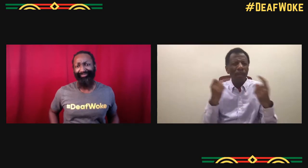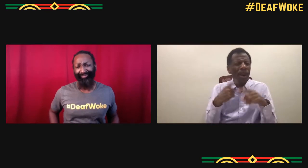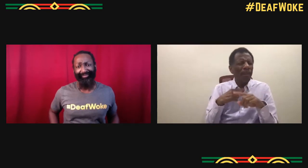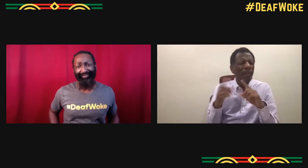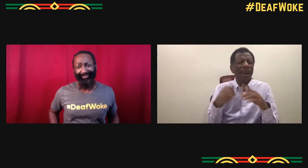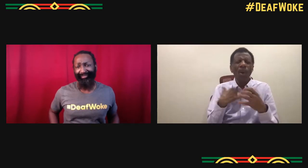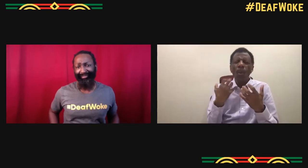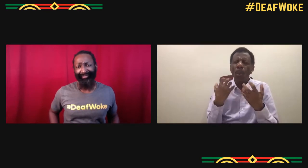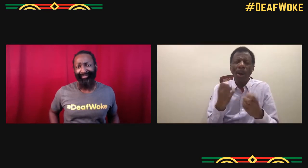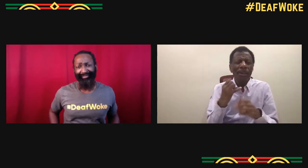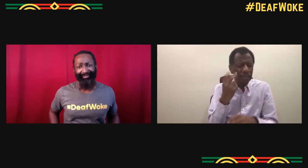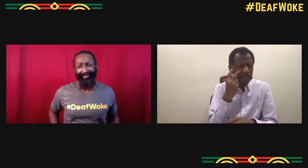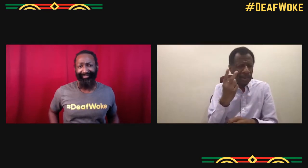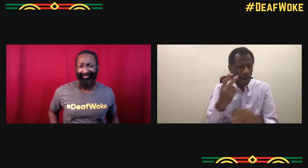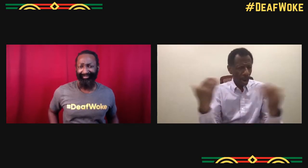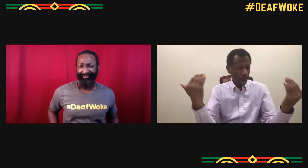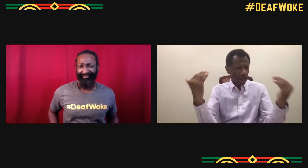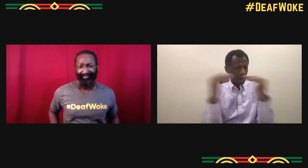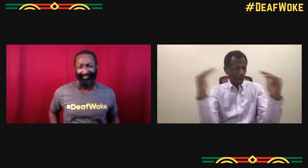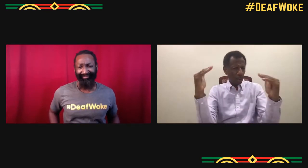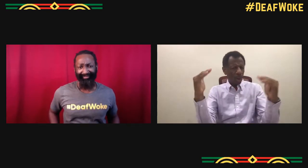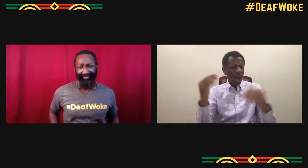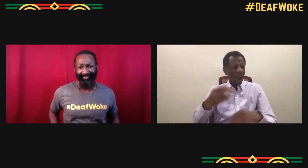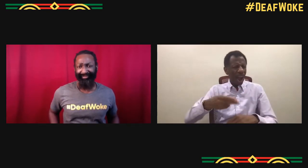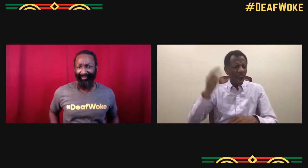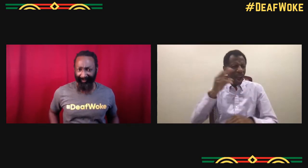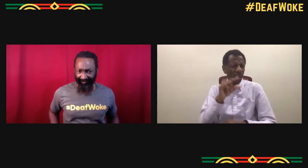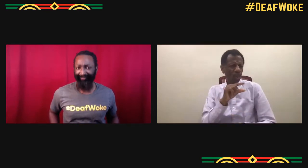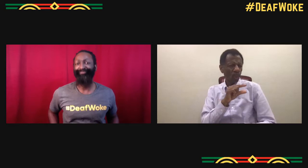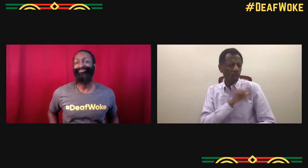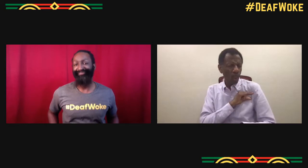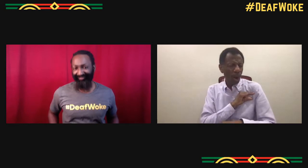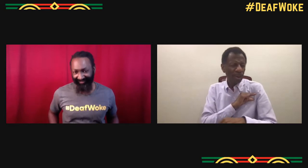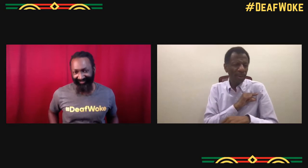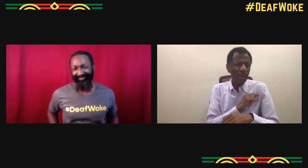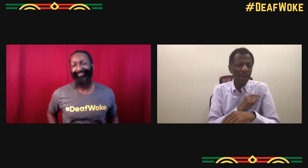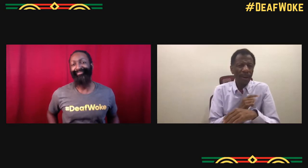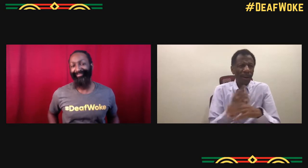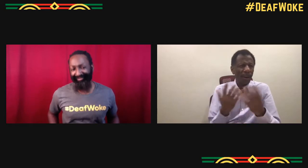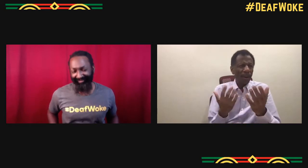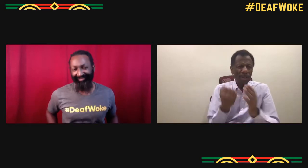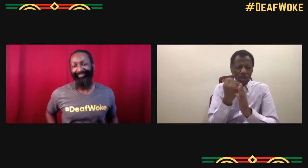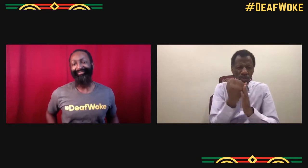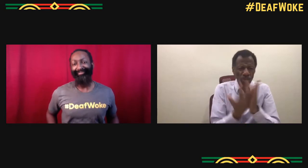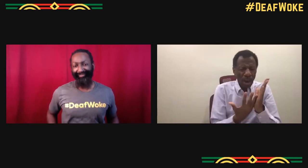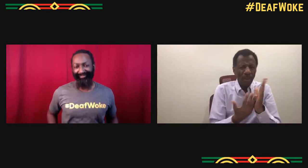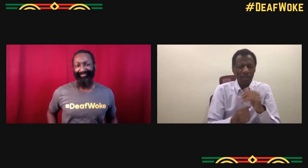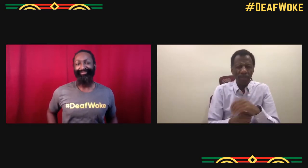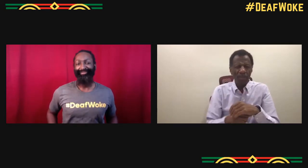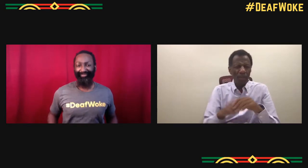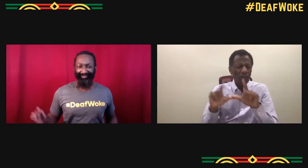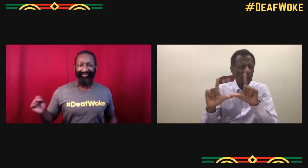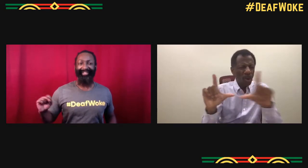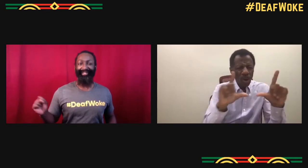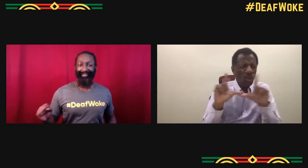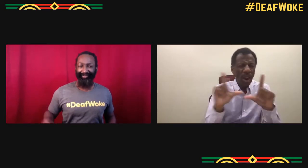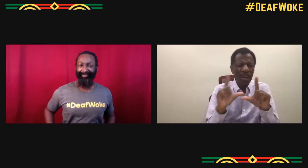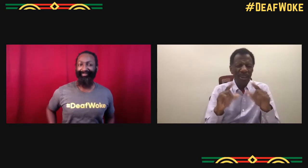and I noticed that there was more deaf opportunities coming up, but I want that equal high quality scripts